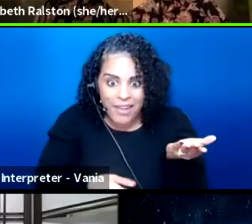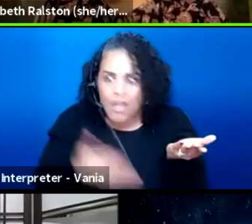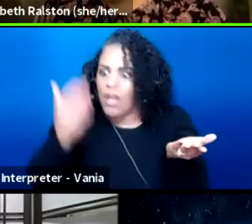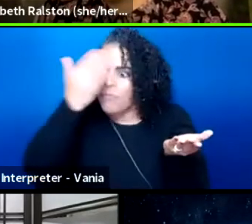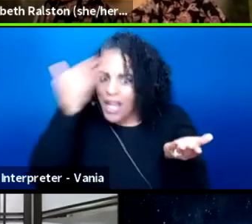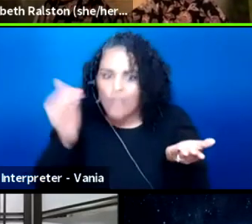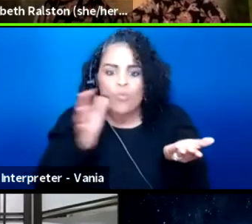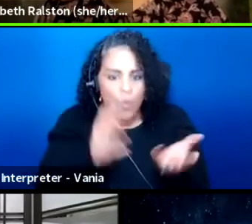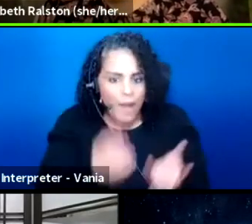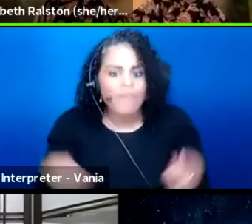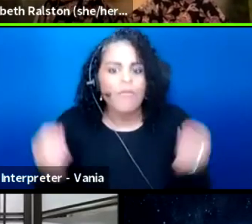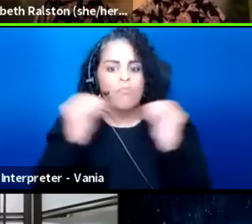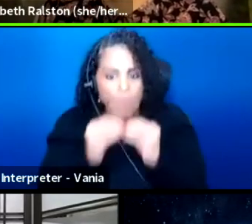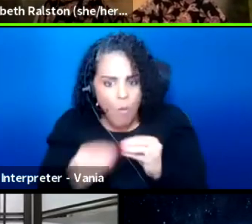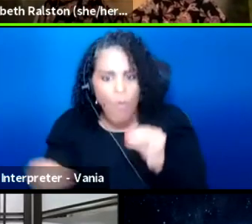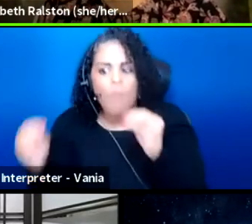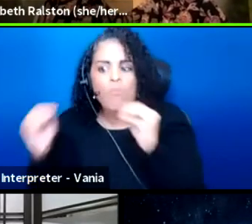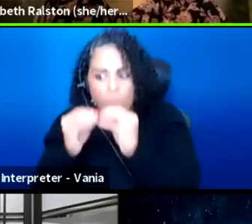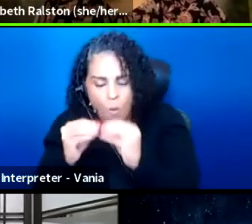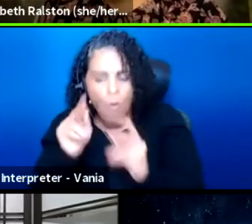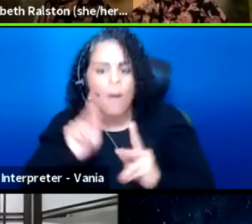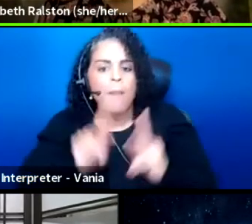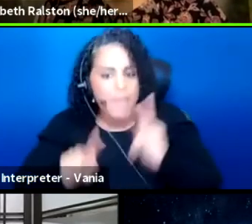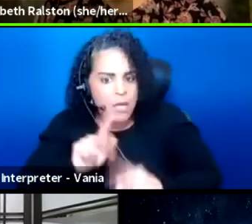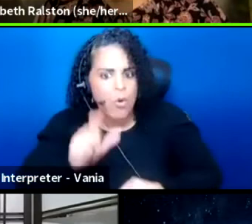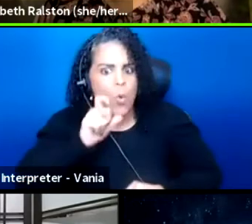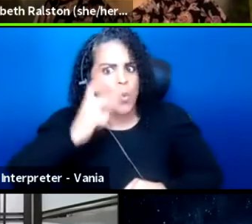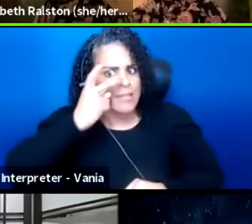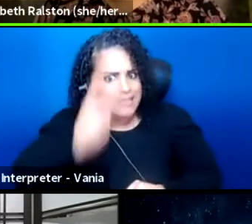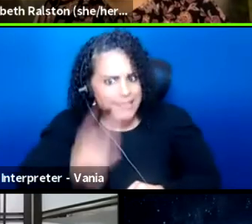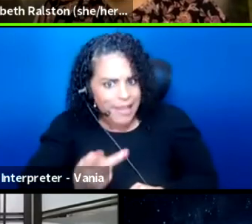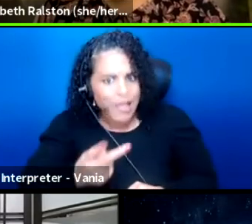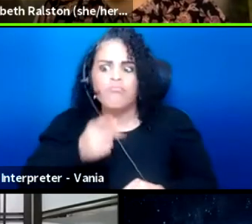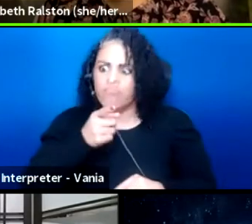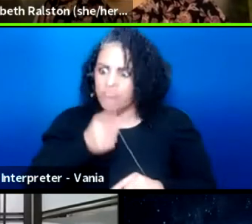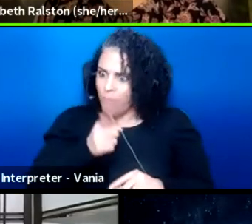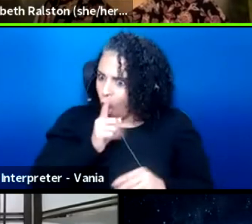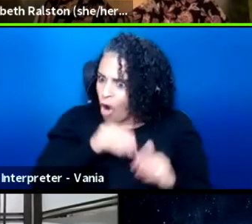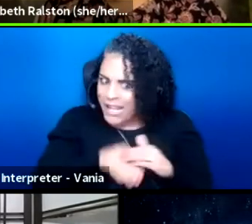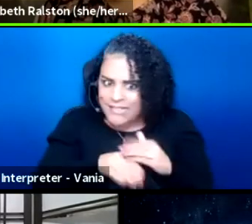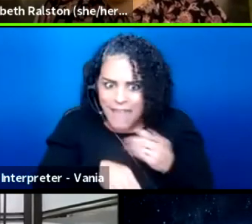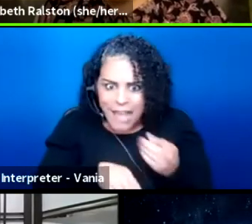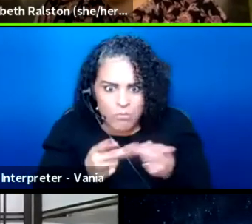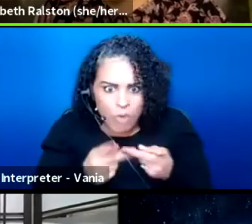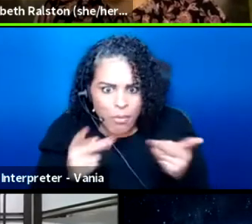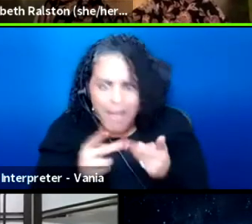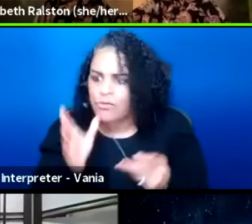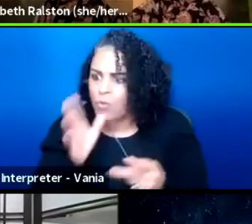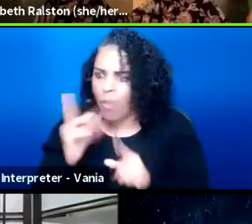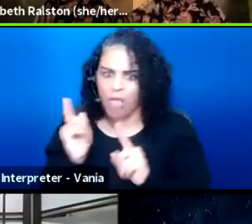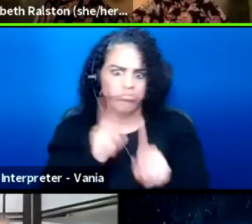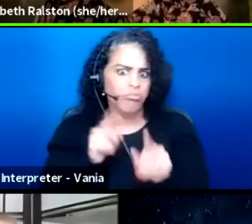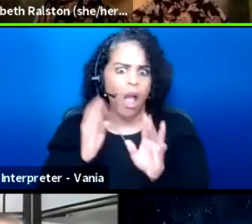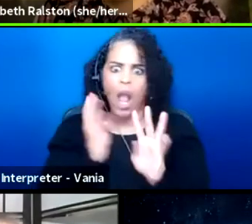more and more people who see that you are accessible and they'll come back and they'll support you